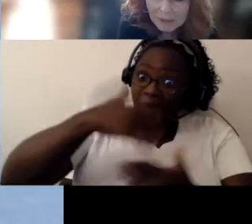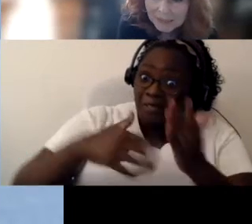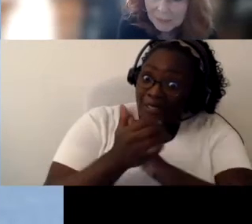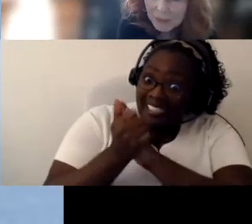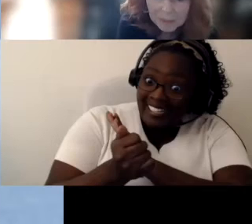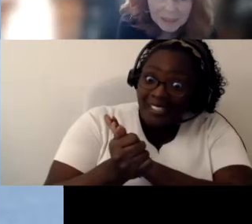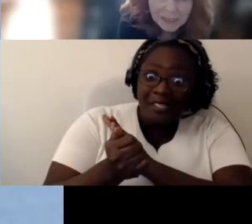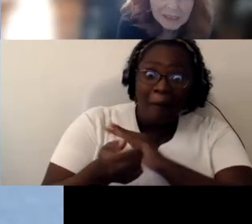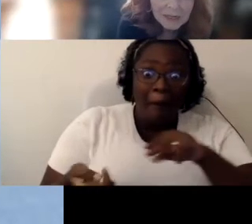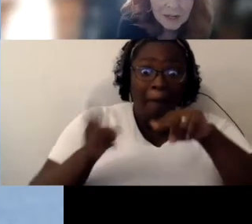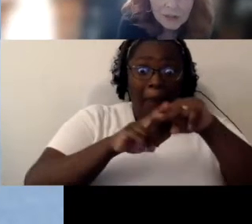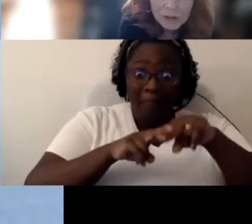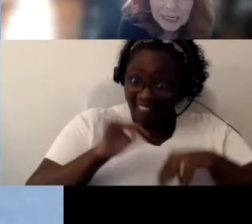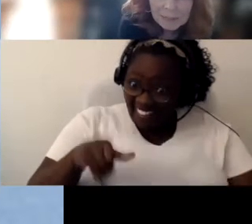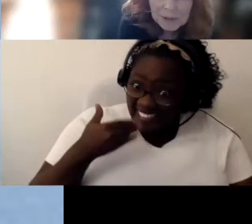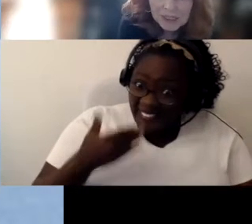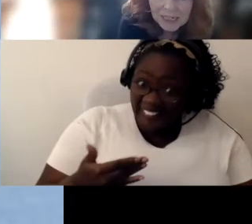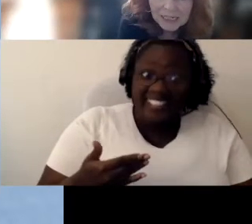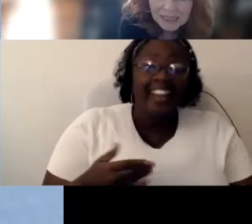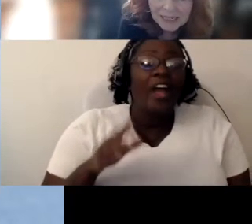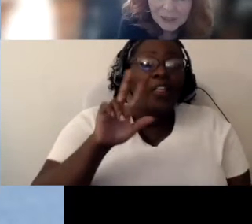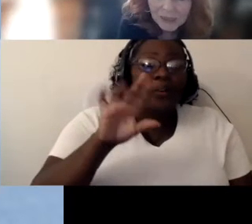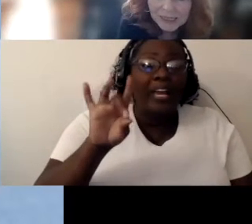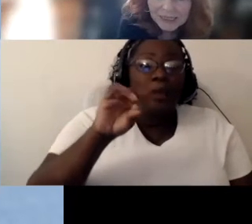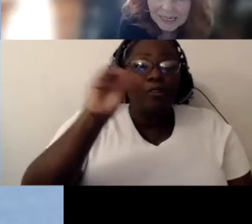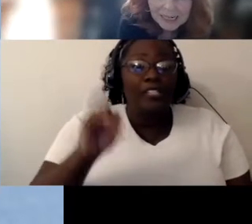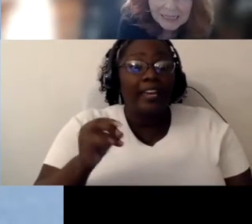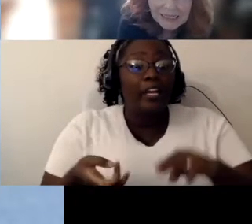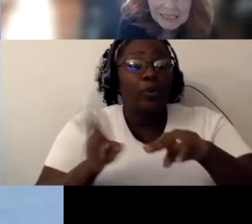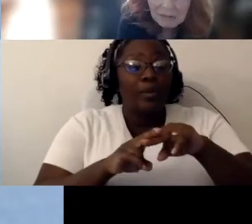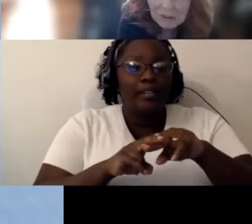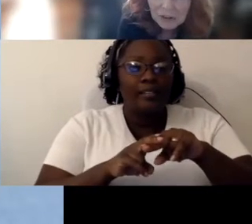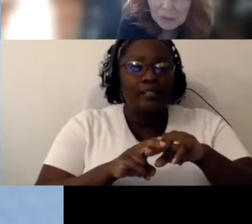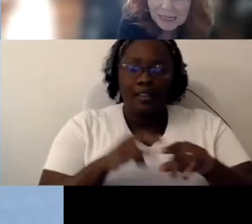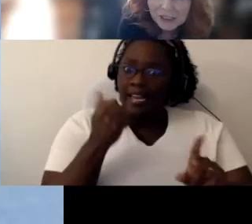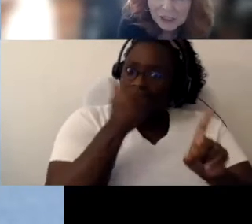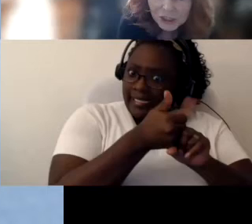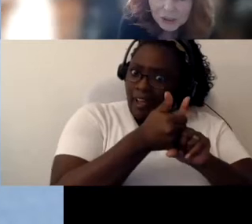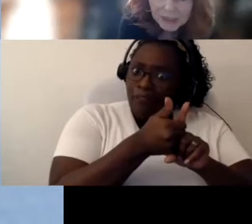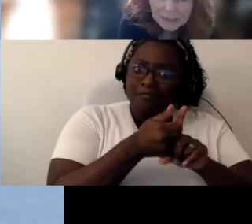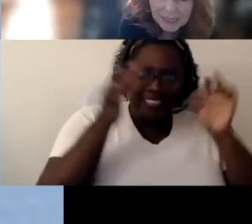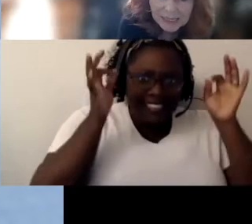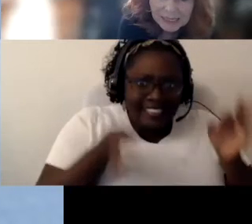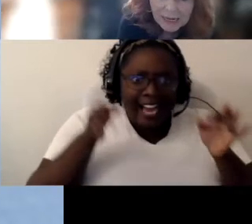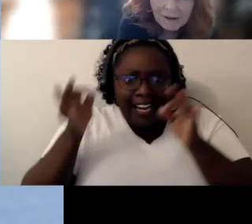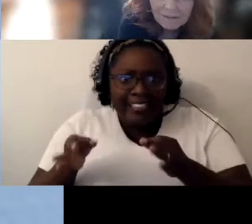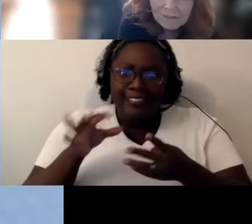That's pretty good 38% increased in self-determination, choice making